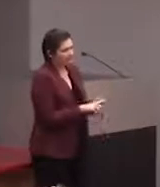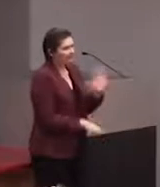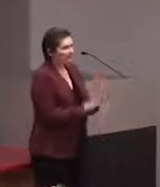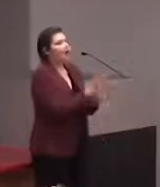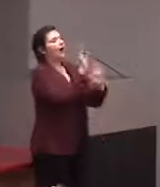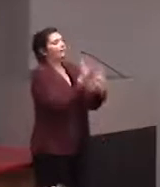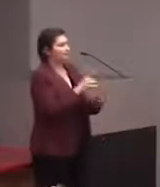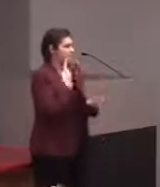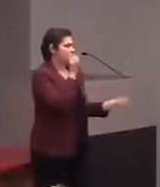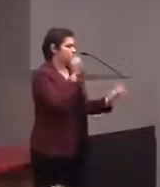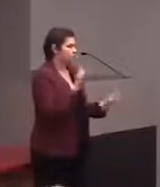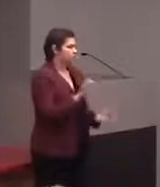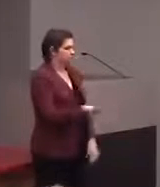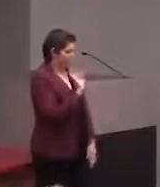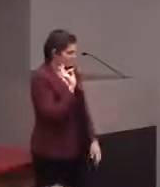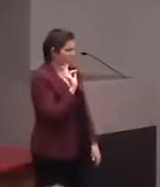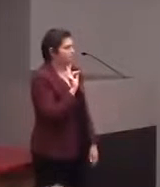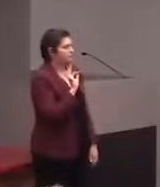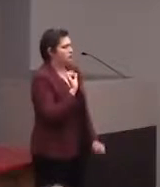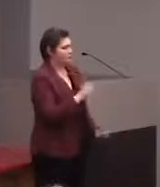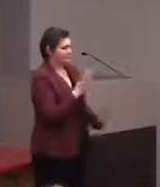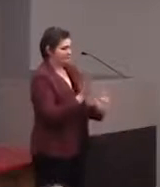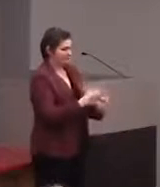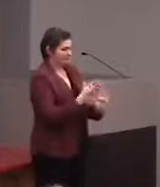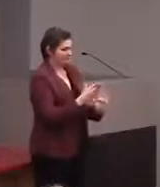and then, you can slide your finger around the map